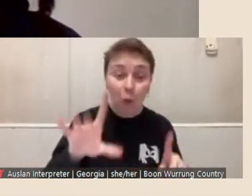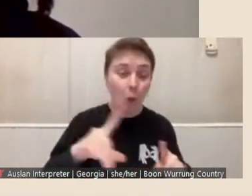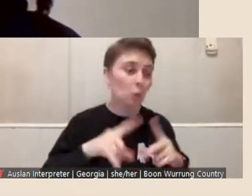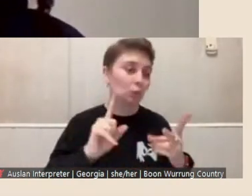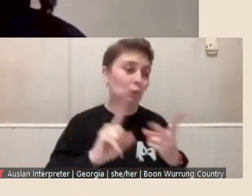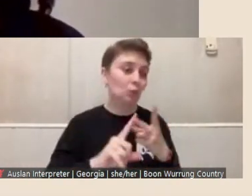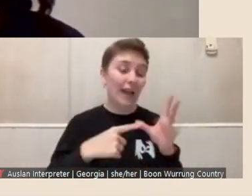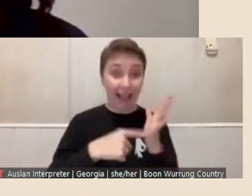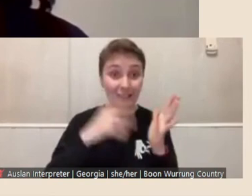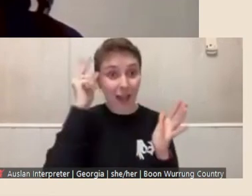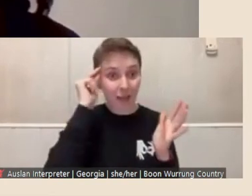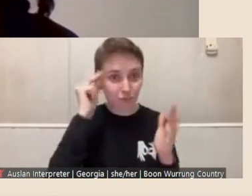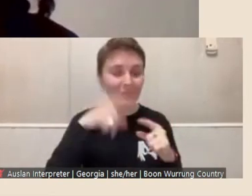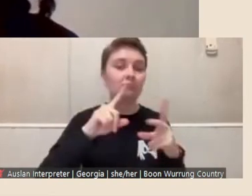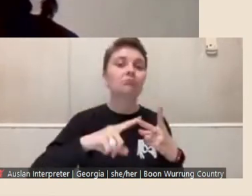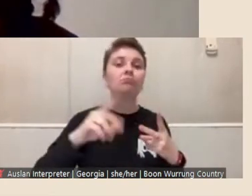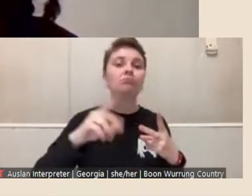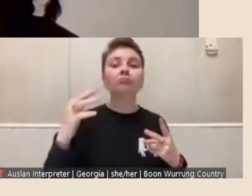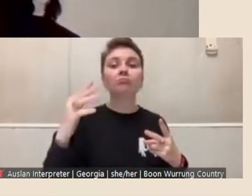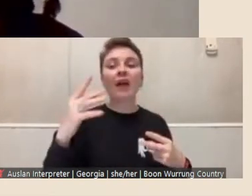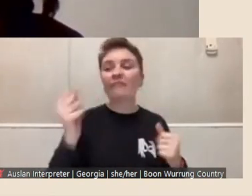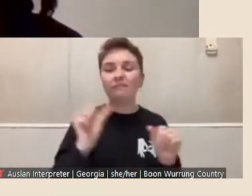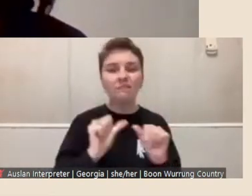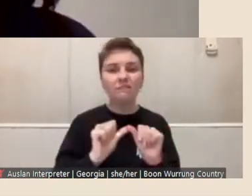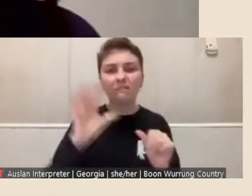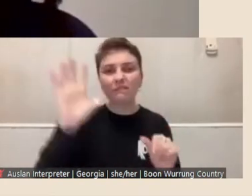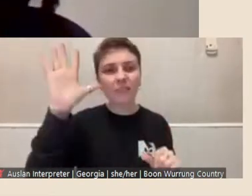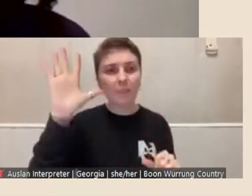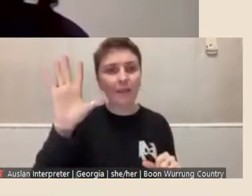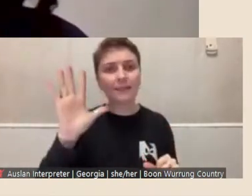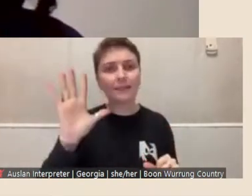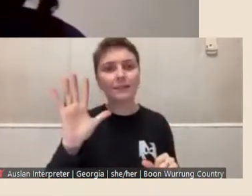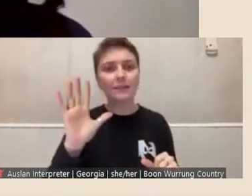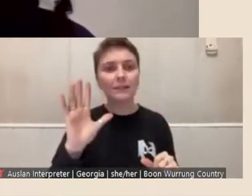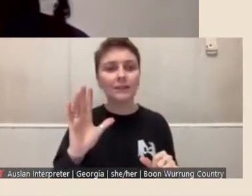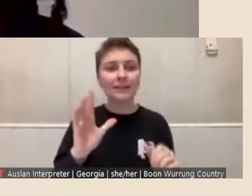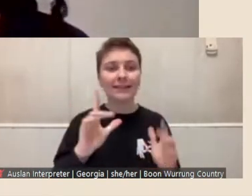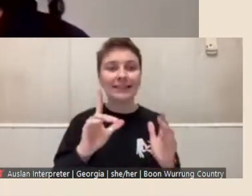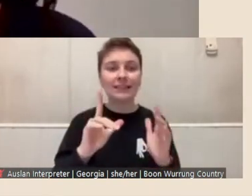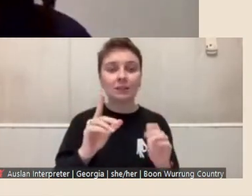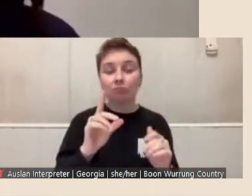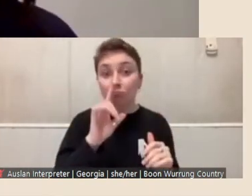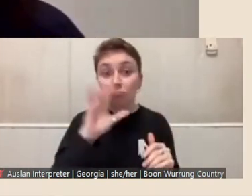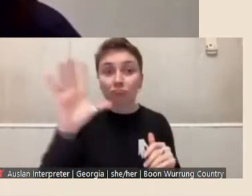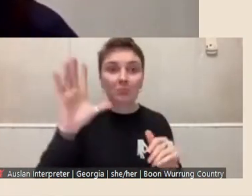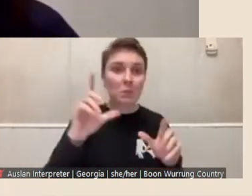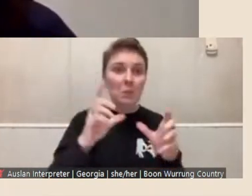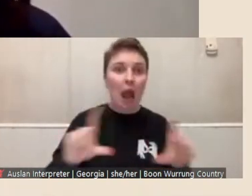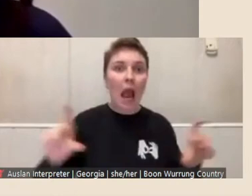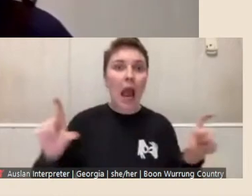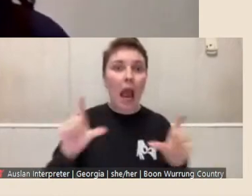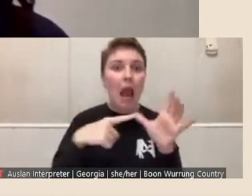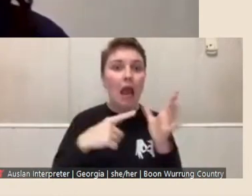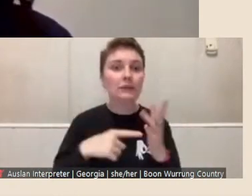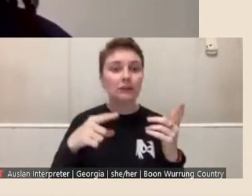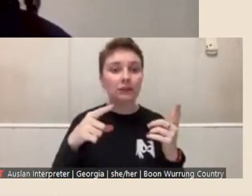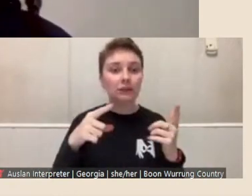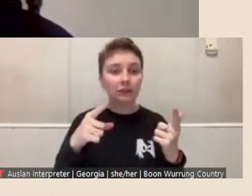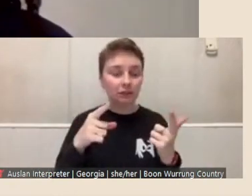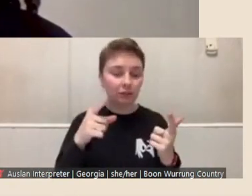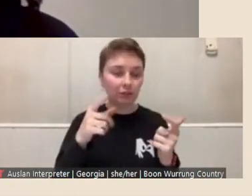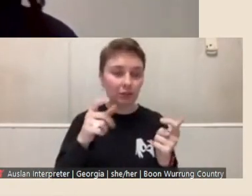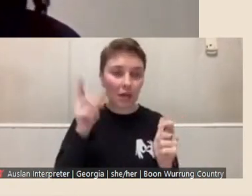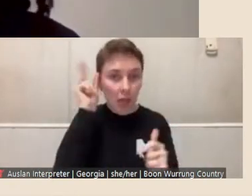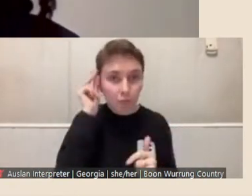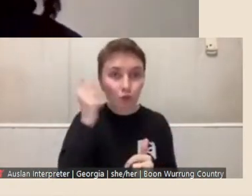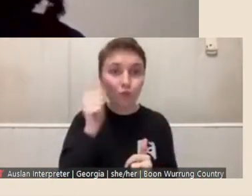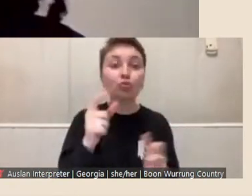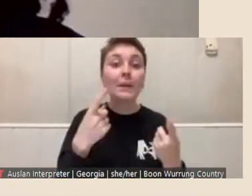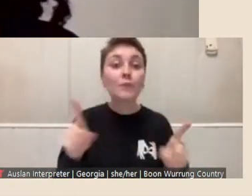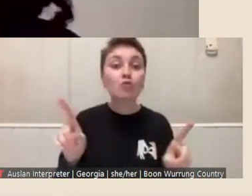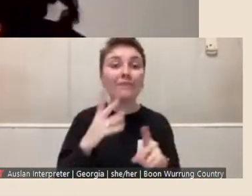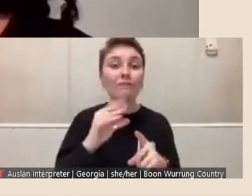we've had a fabulous impromptu choir at the Library using music from the Library collection,